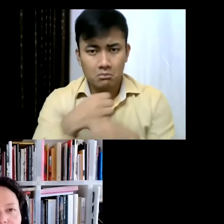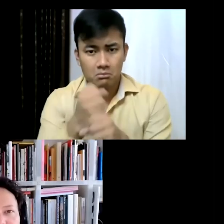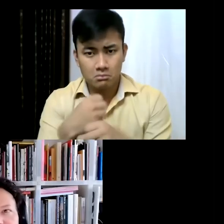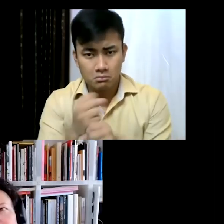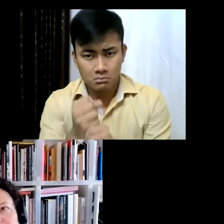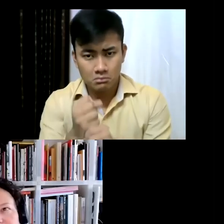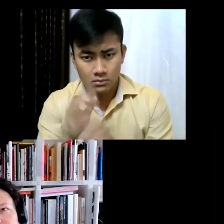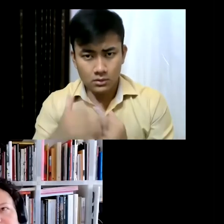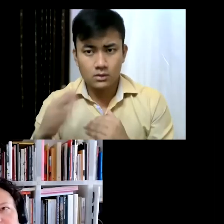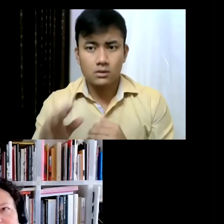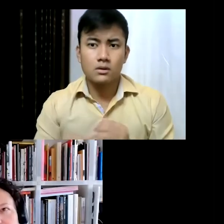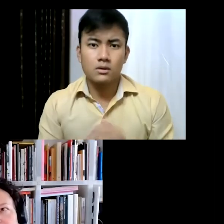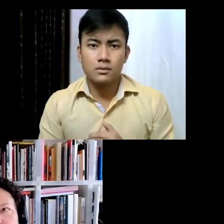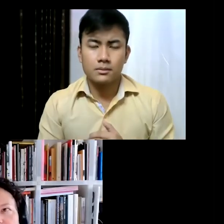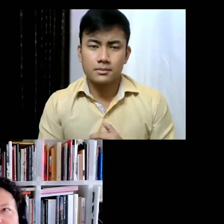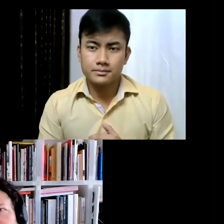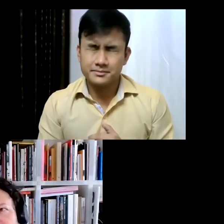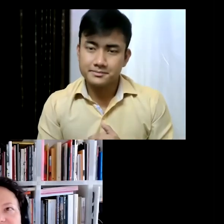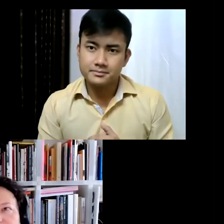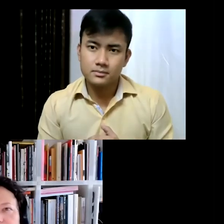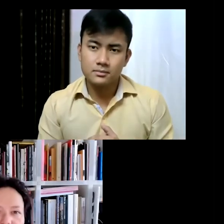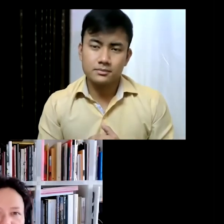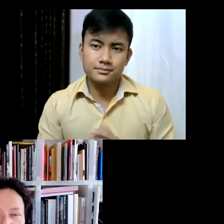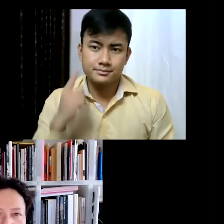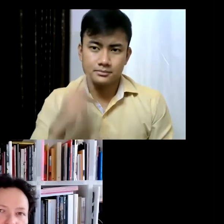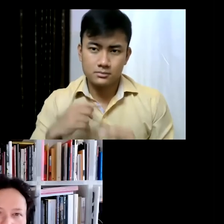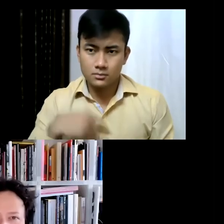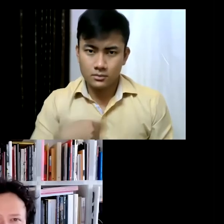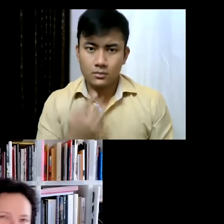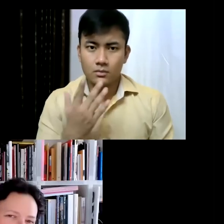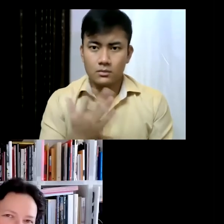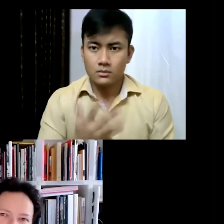offerings... because of course my show eventually is going to be overwhelming, because it's going